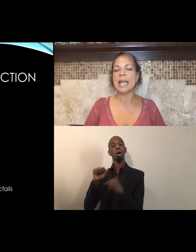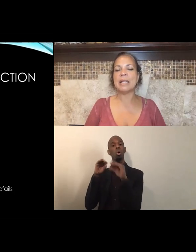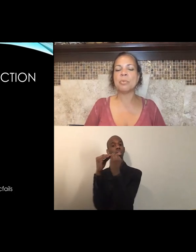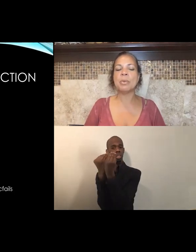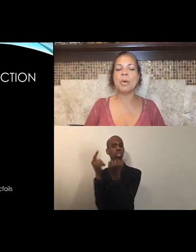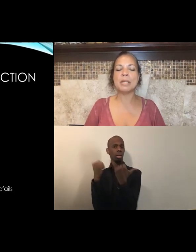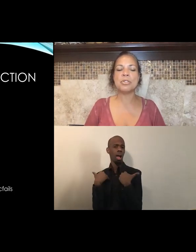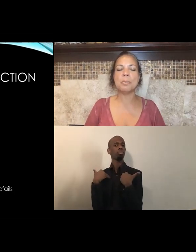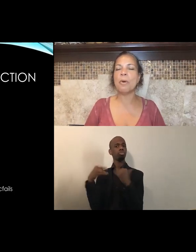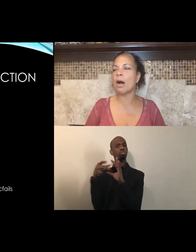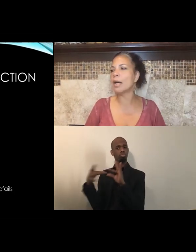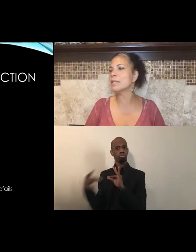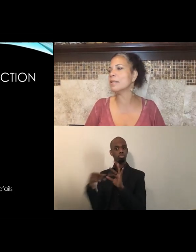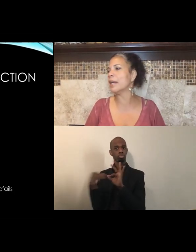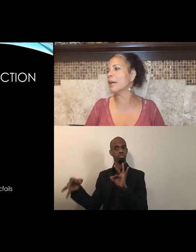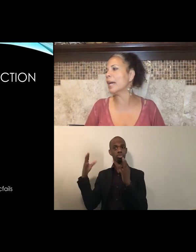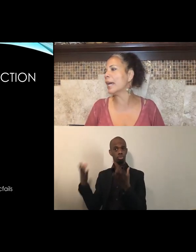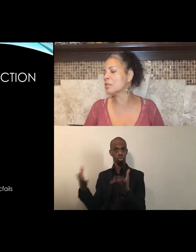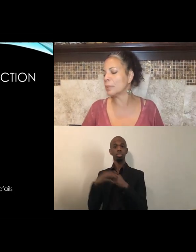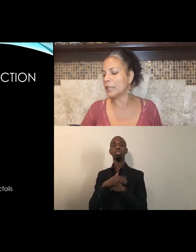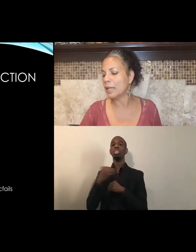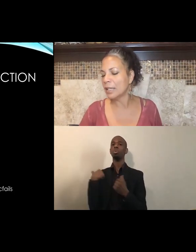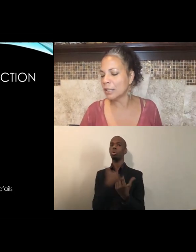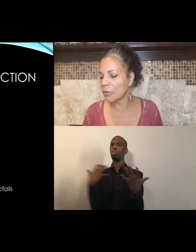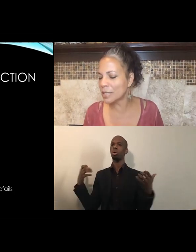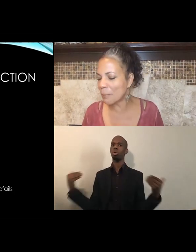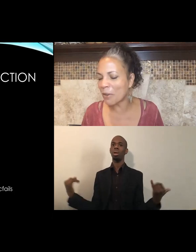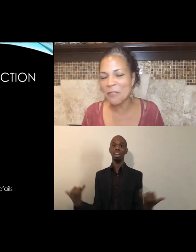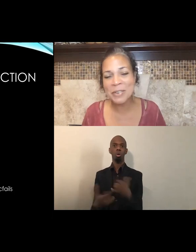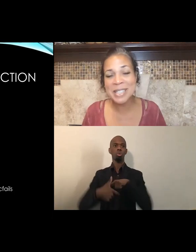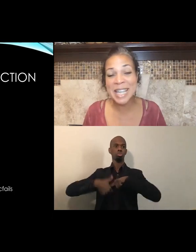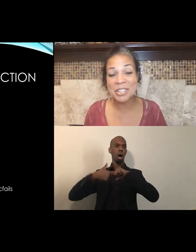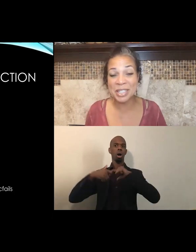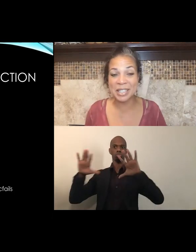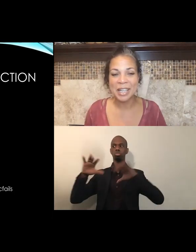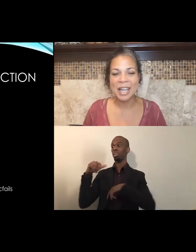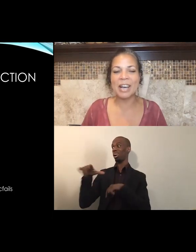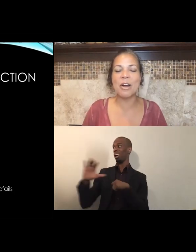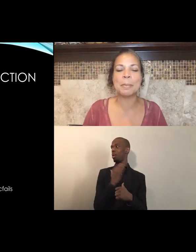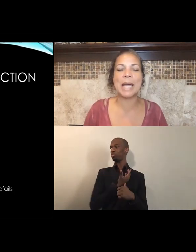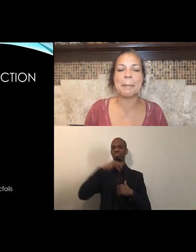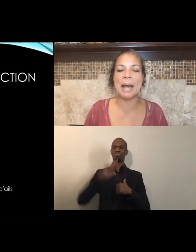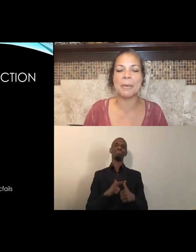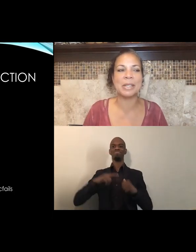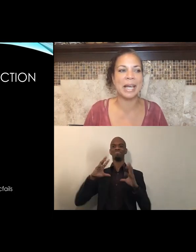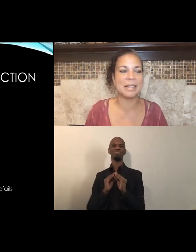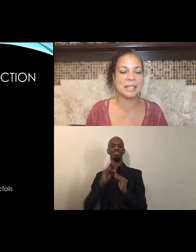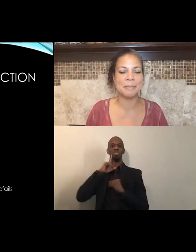And we want to pause there as we close up our first session of our Black Power class.